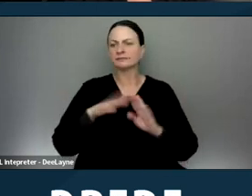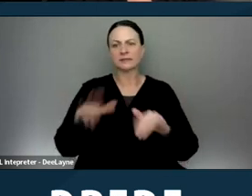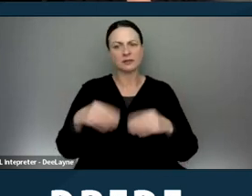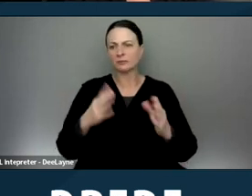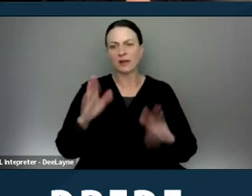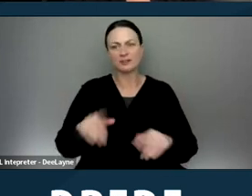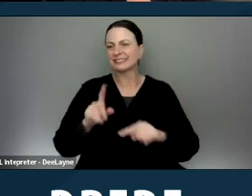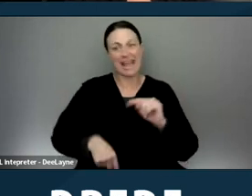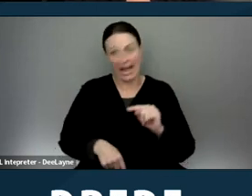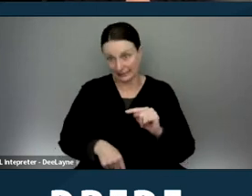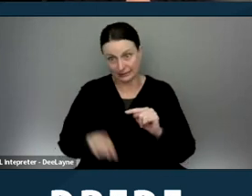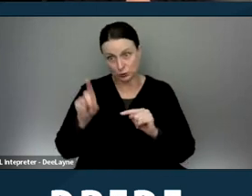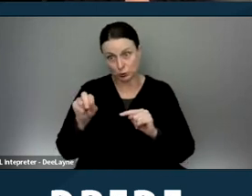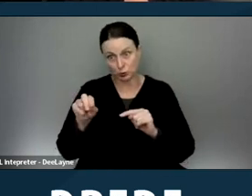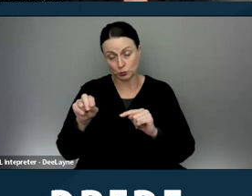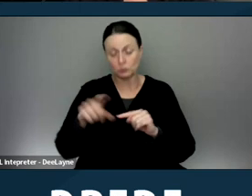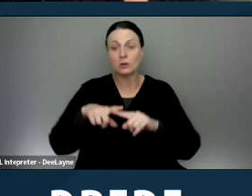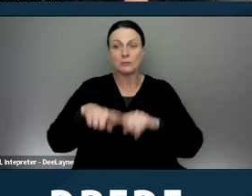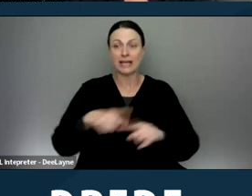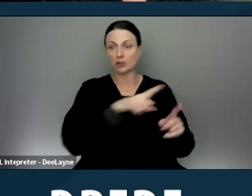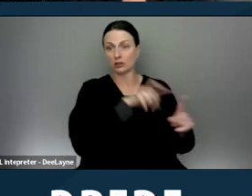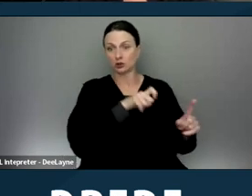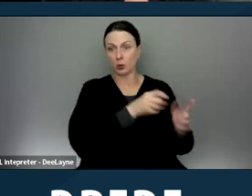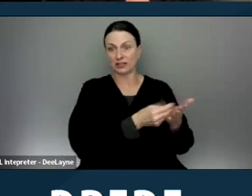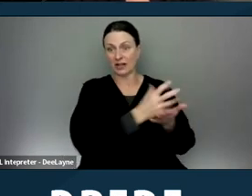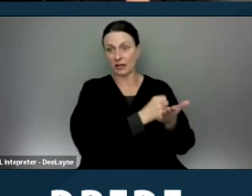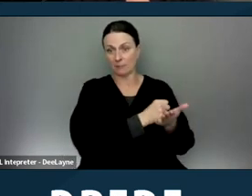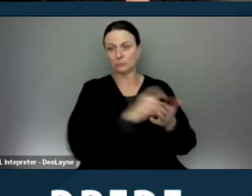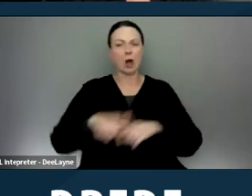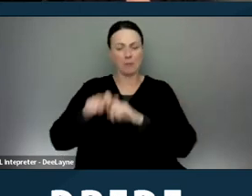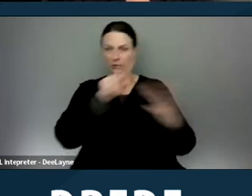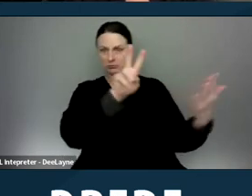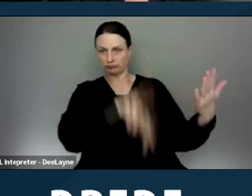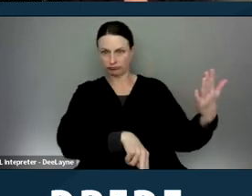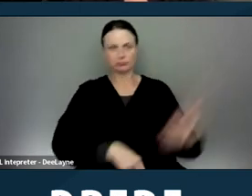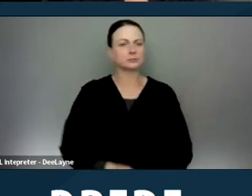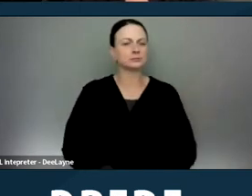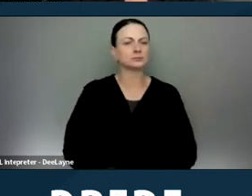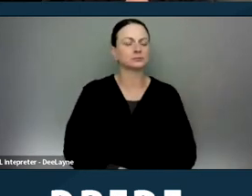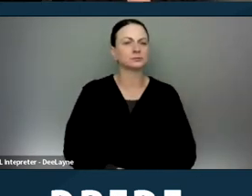do based on source of income. So I'll pause so people can look at the list and then we'll go over it.